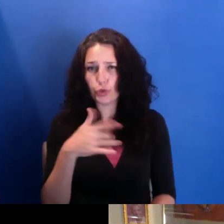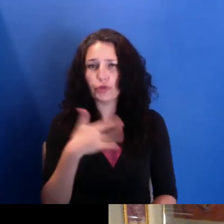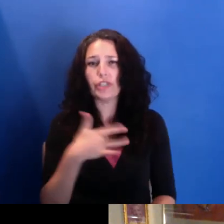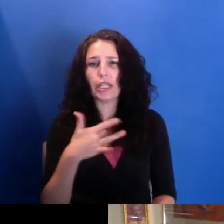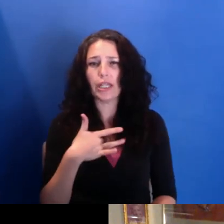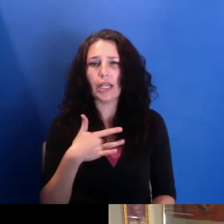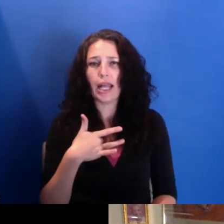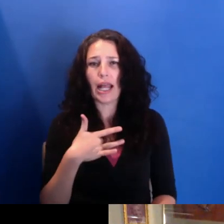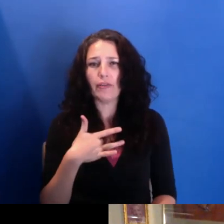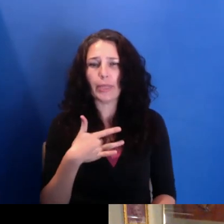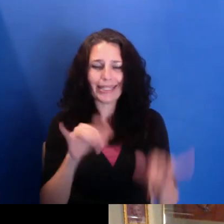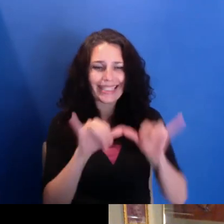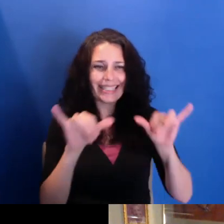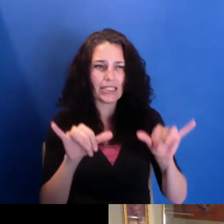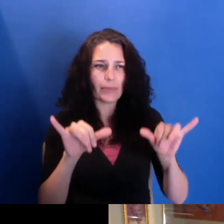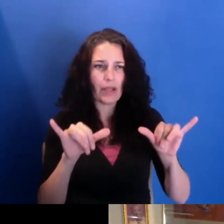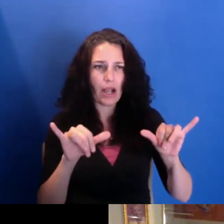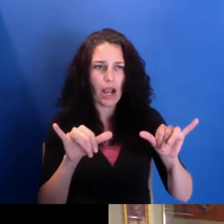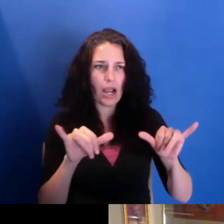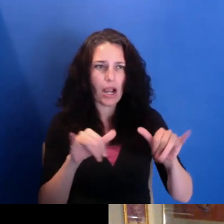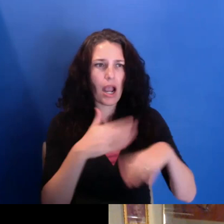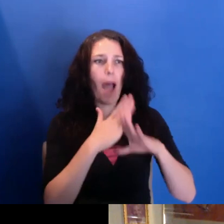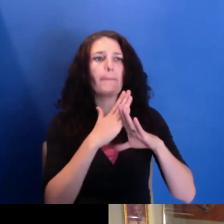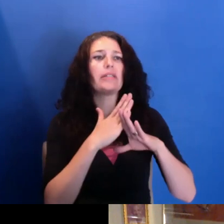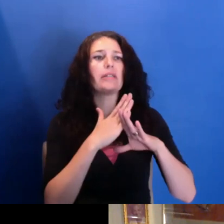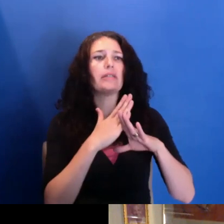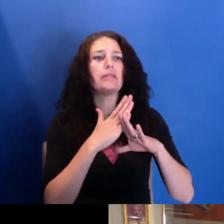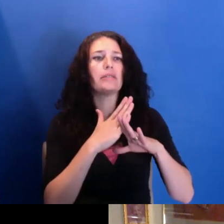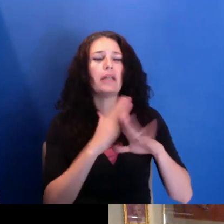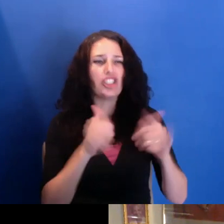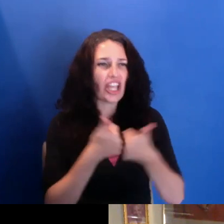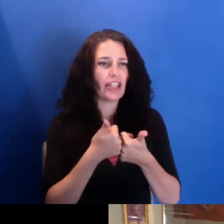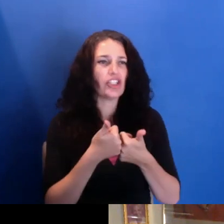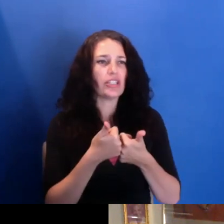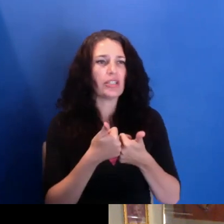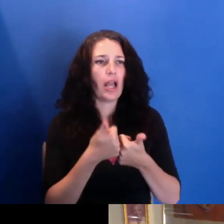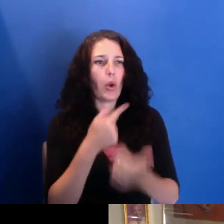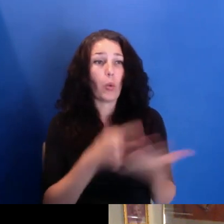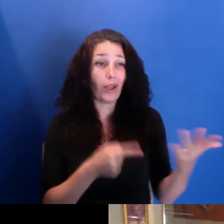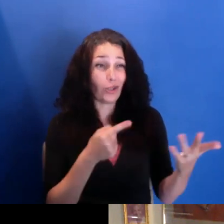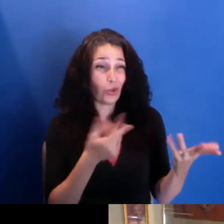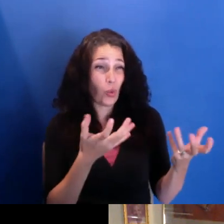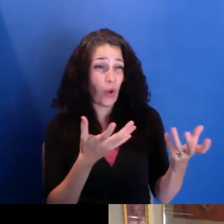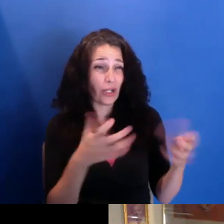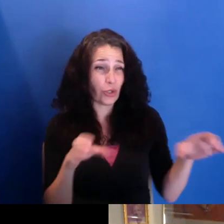to the work that you've wanted to do? And what are you feeling the change-- the changes need to be?